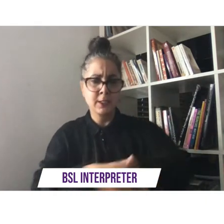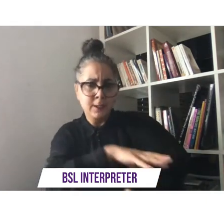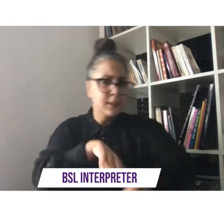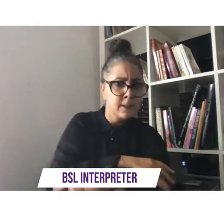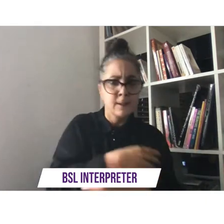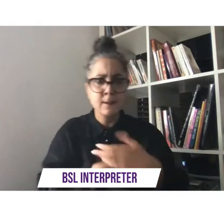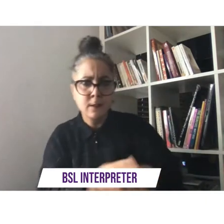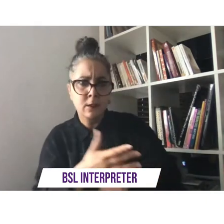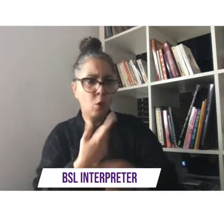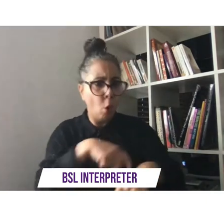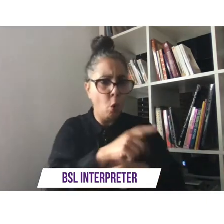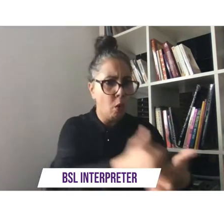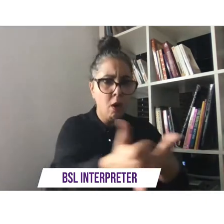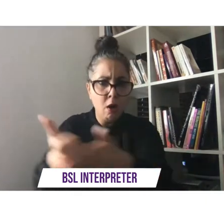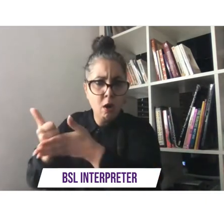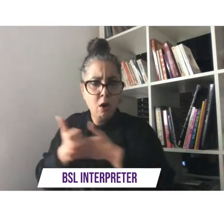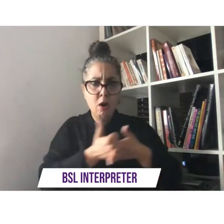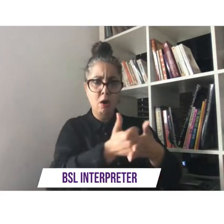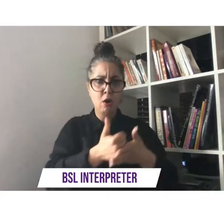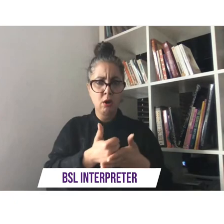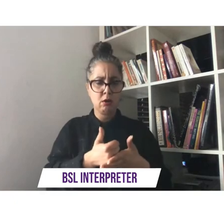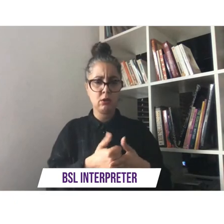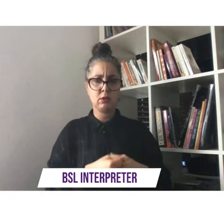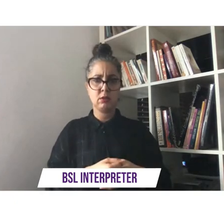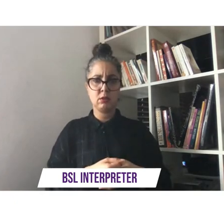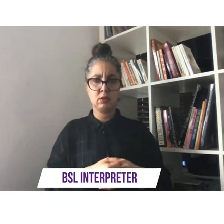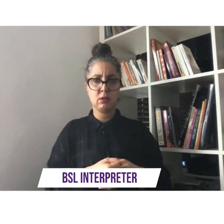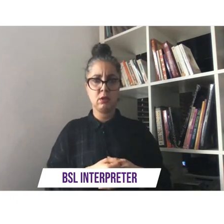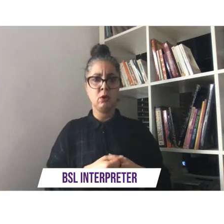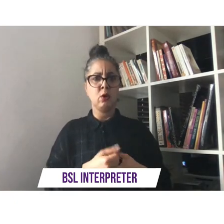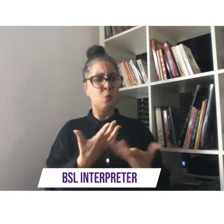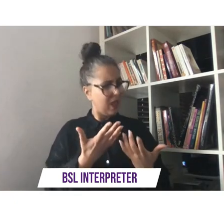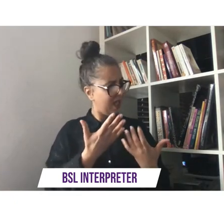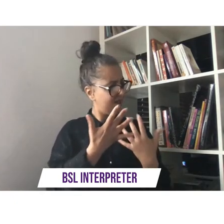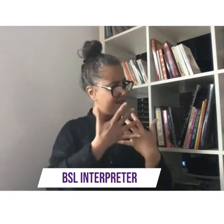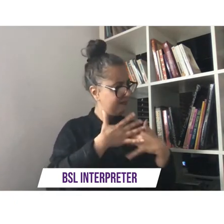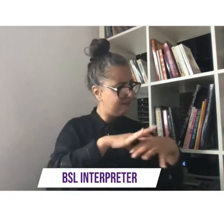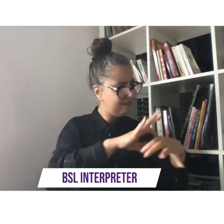that change it's about our intersectionality and as a movement we strive for equality